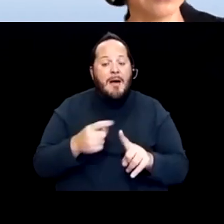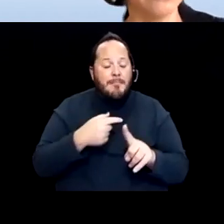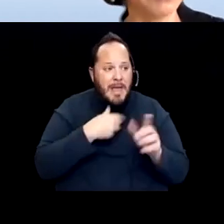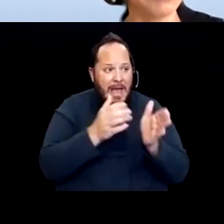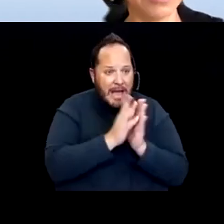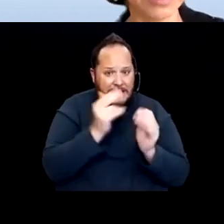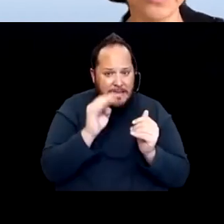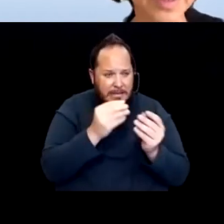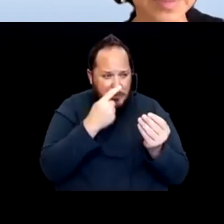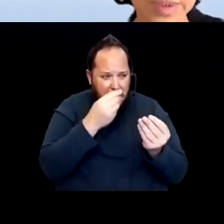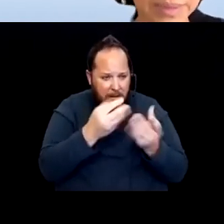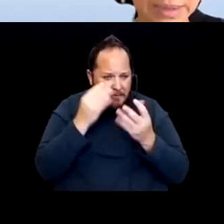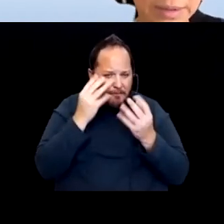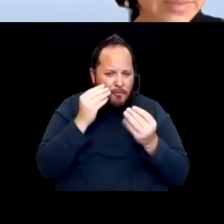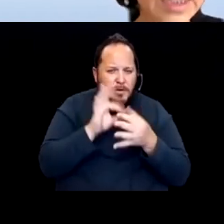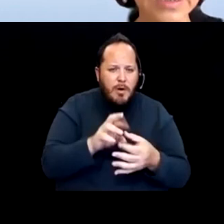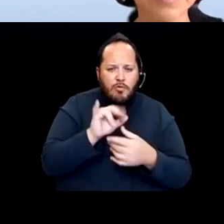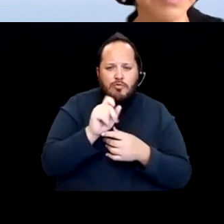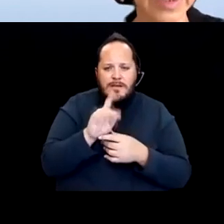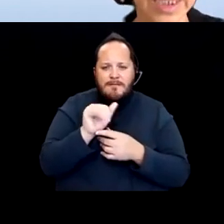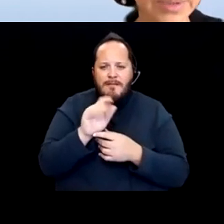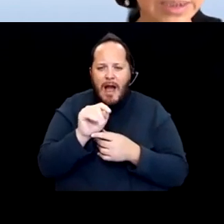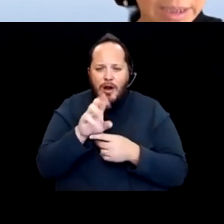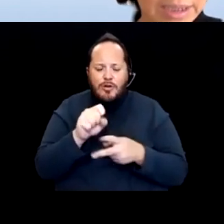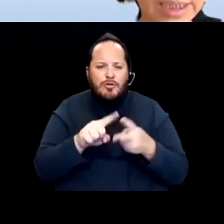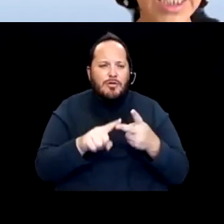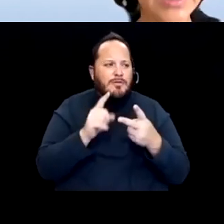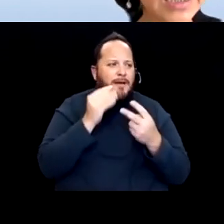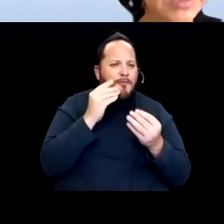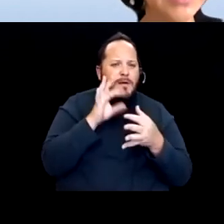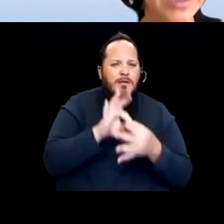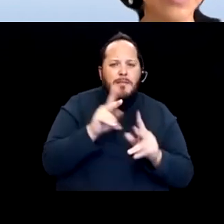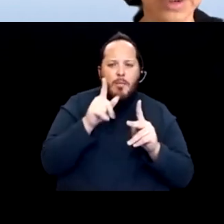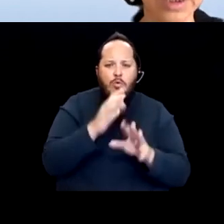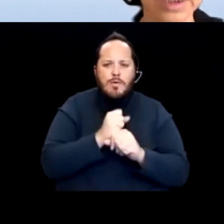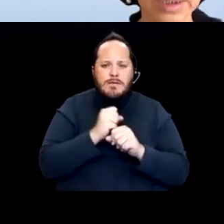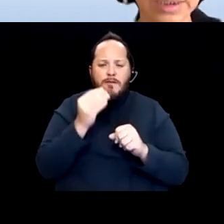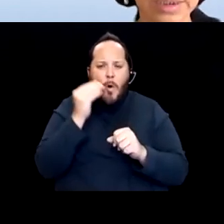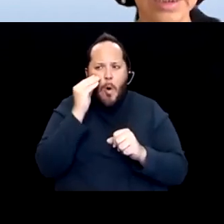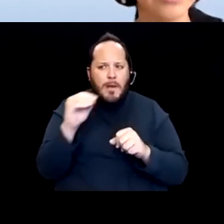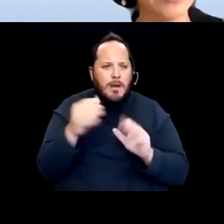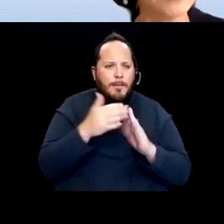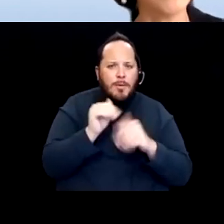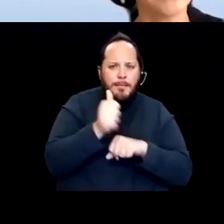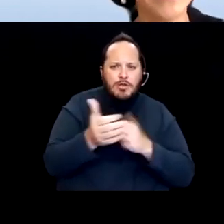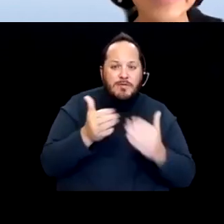of people who receive home community-based services, people with high risk conditions, he did that work. Now you can't count